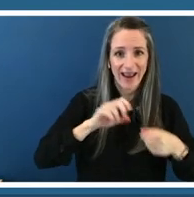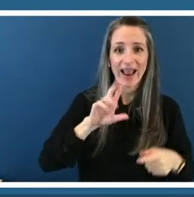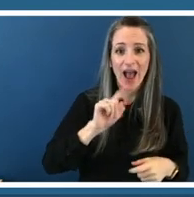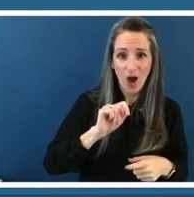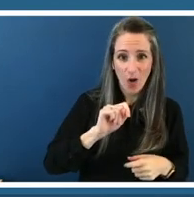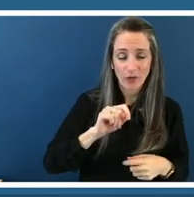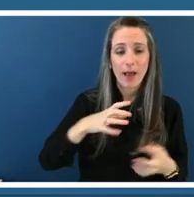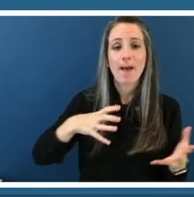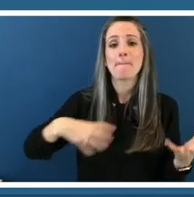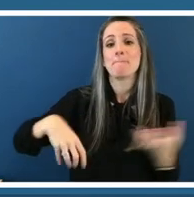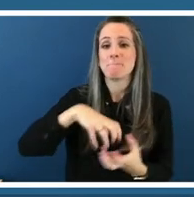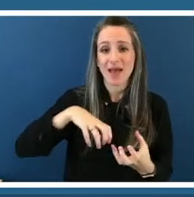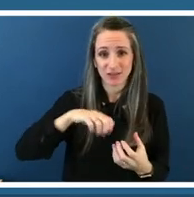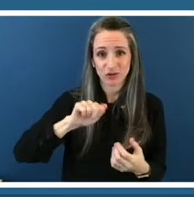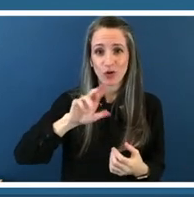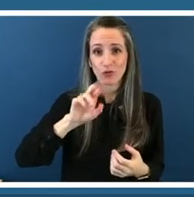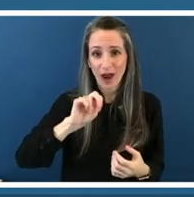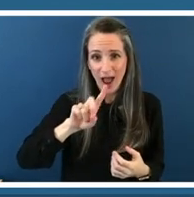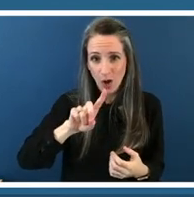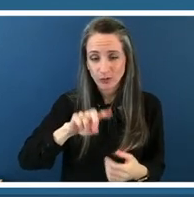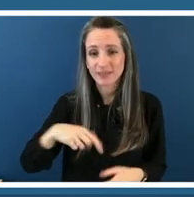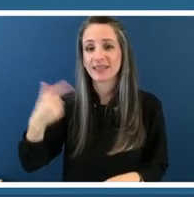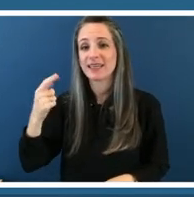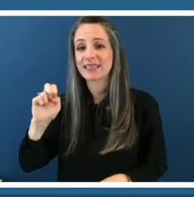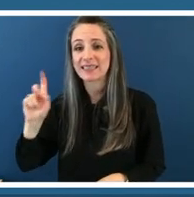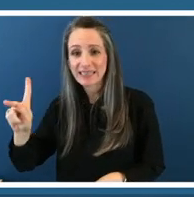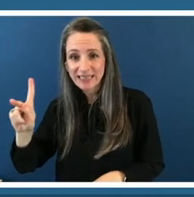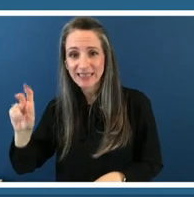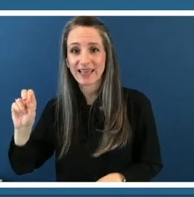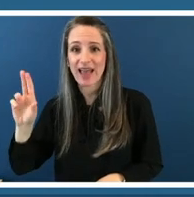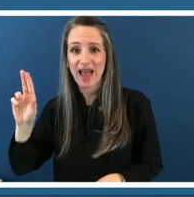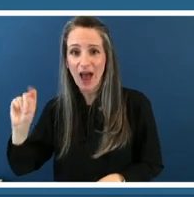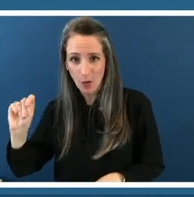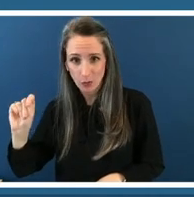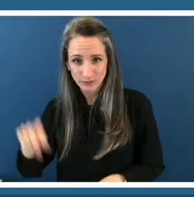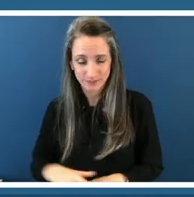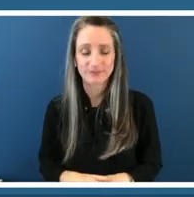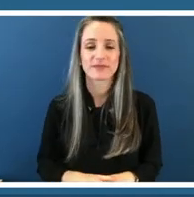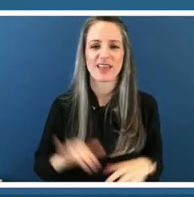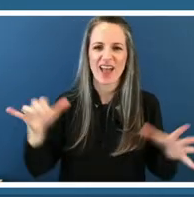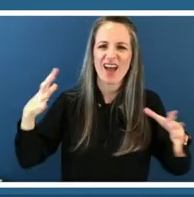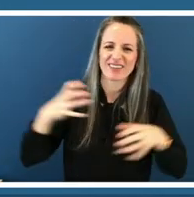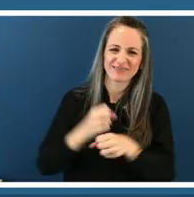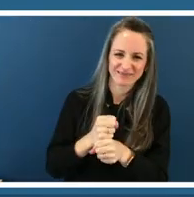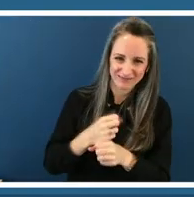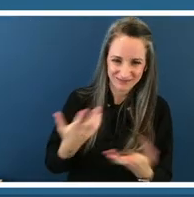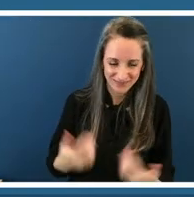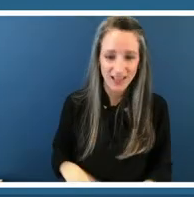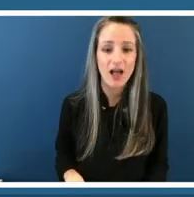and using this approach you know our mentors encourage our teams um for on